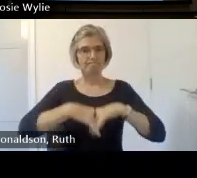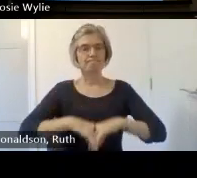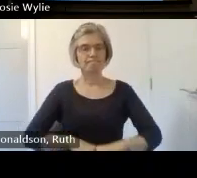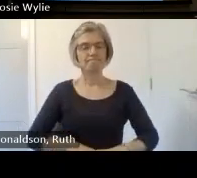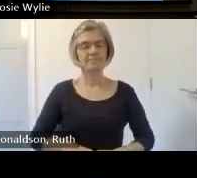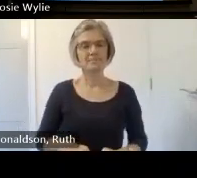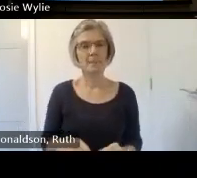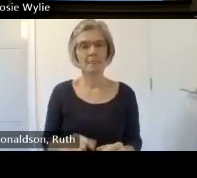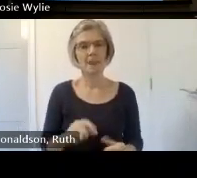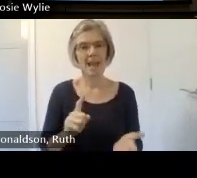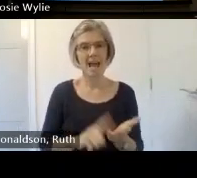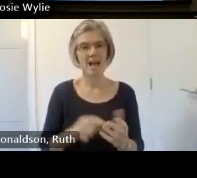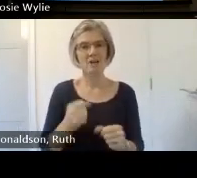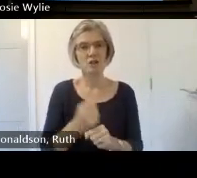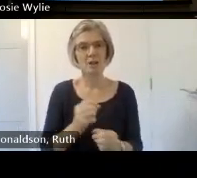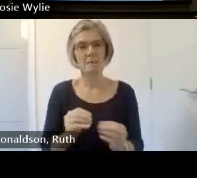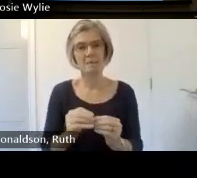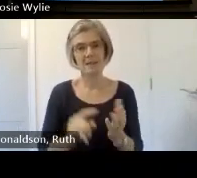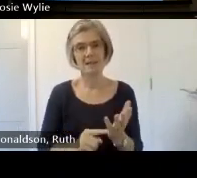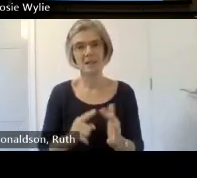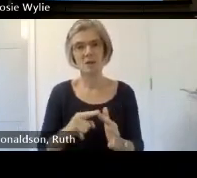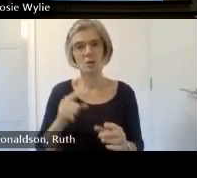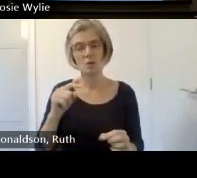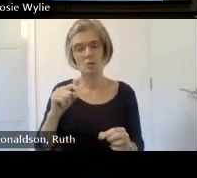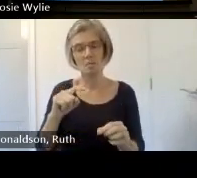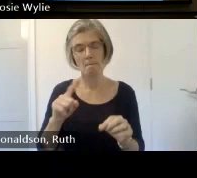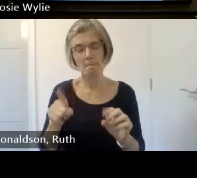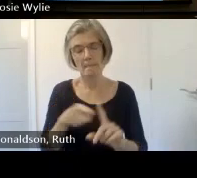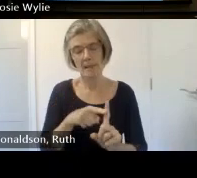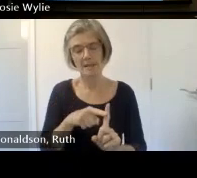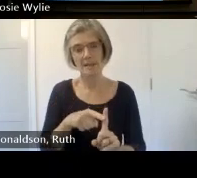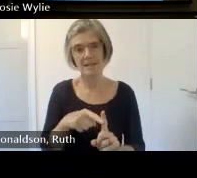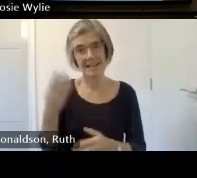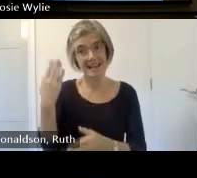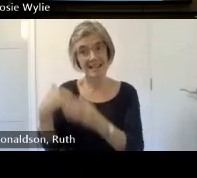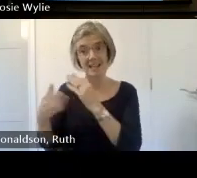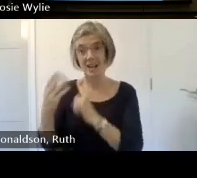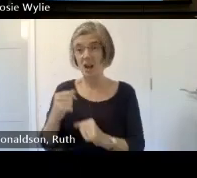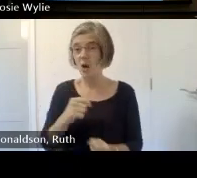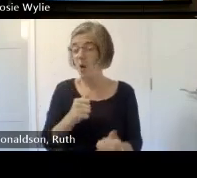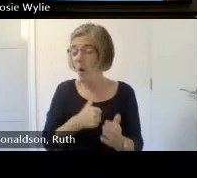incredibly traumatic so there's always a trigger warning when you see LGBT history you know it's